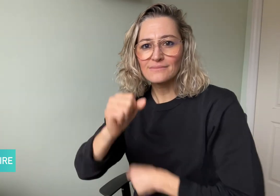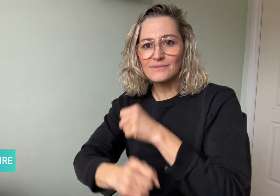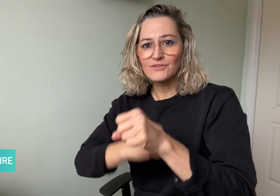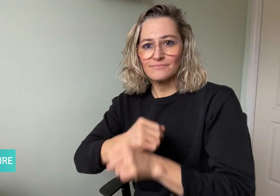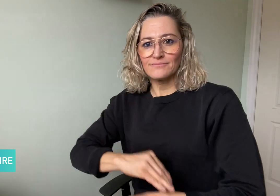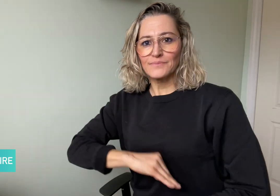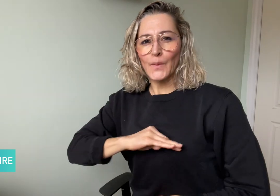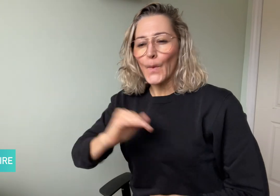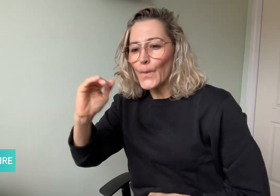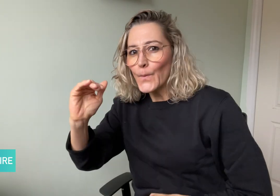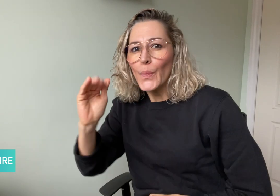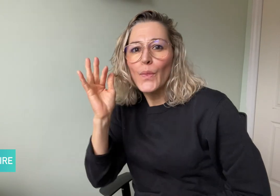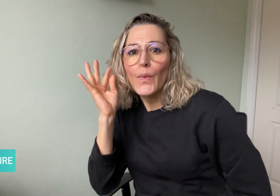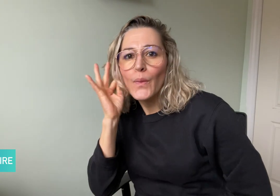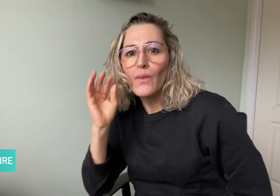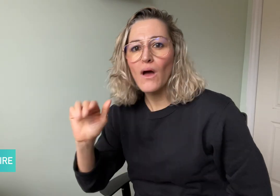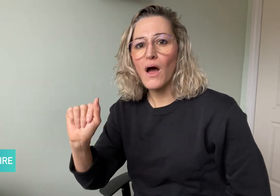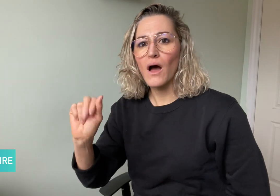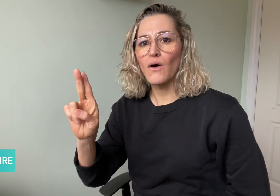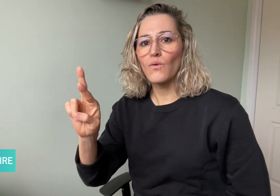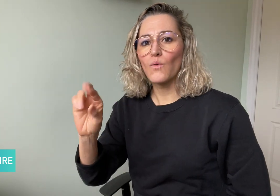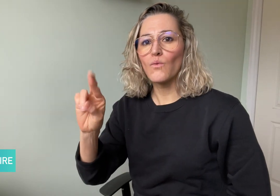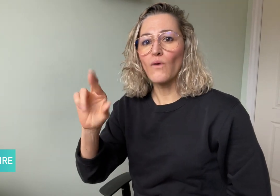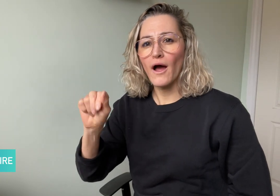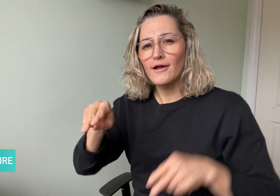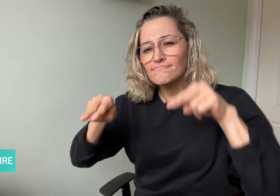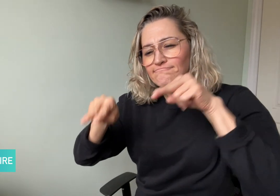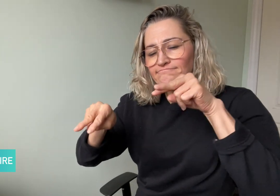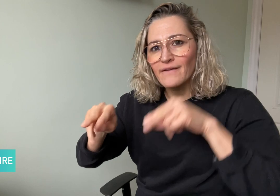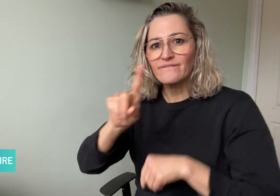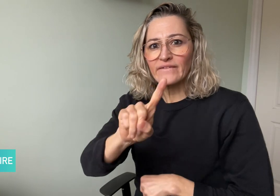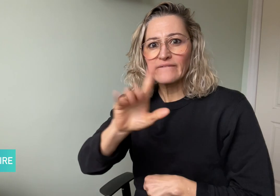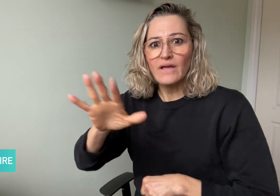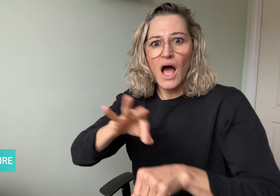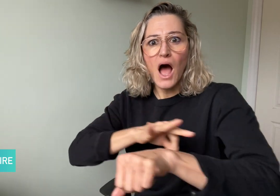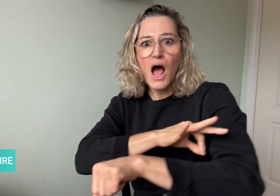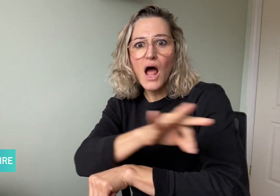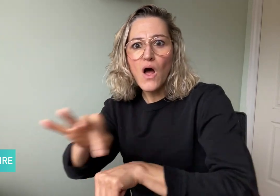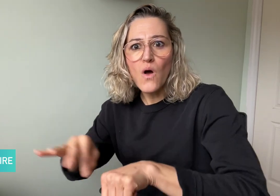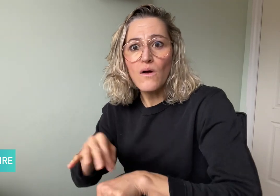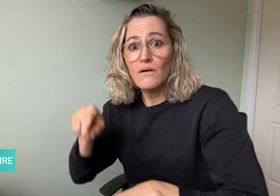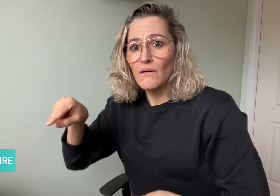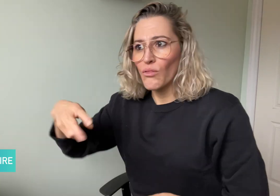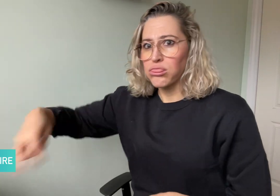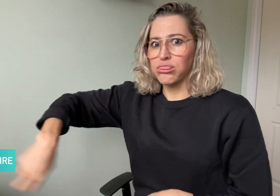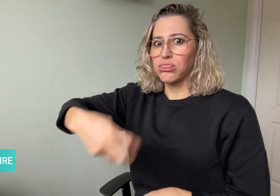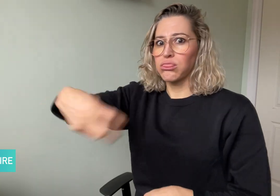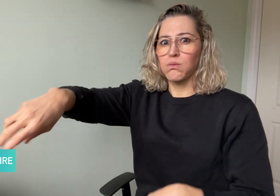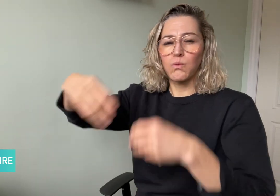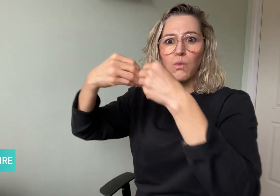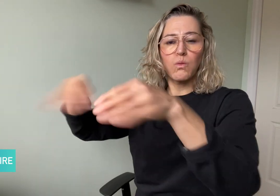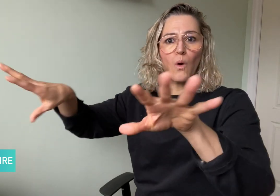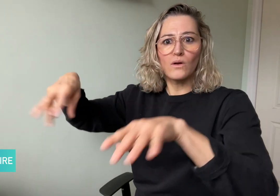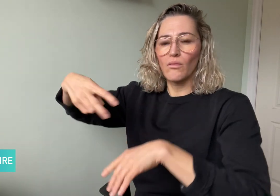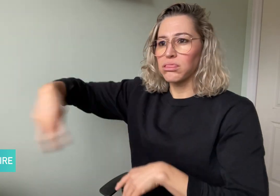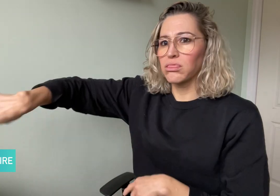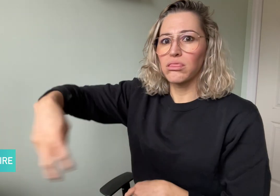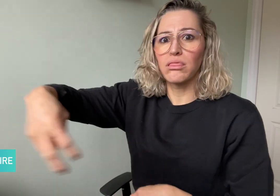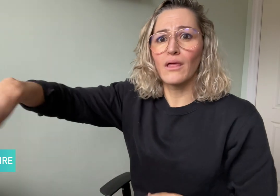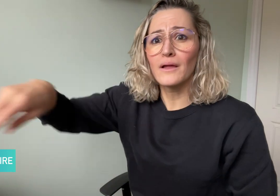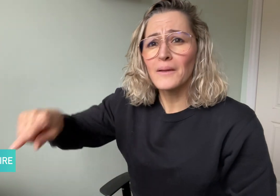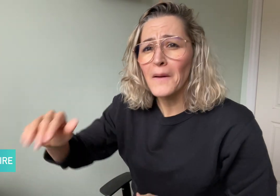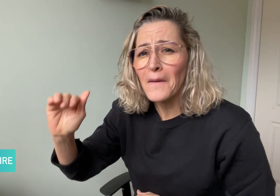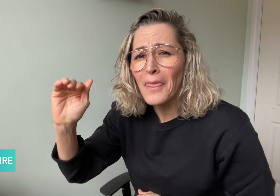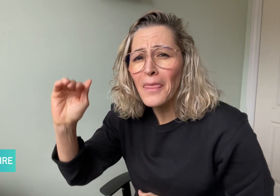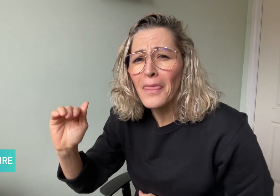Aurora for 15 hours while she was lost. The little youngster